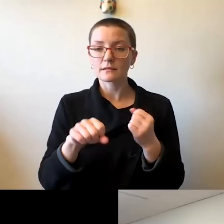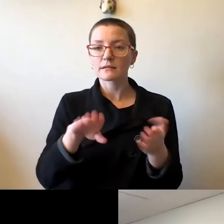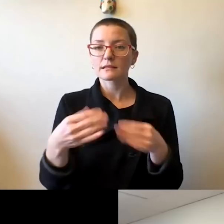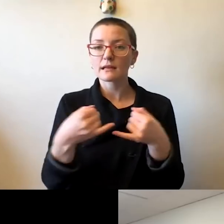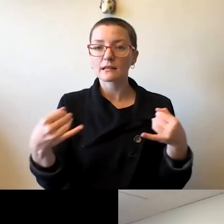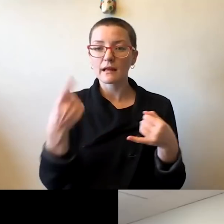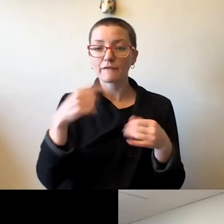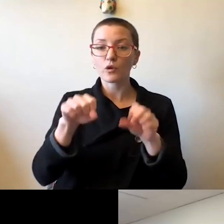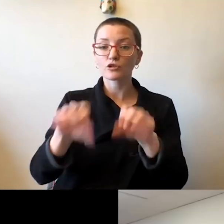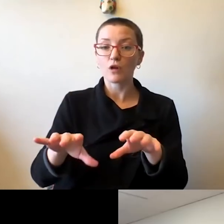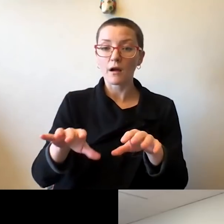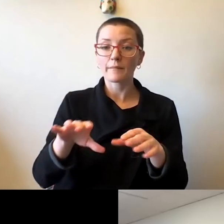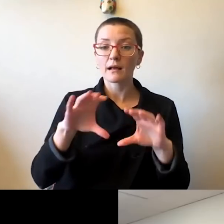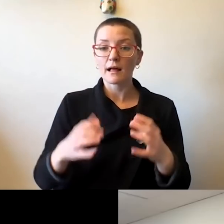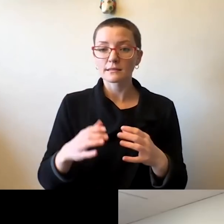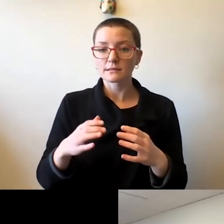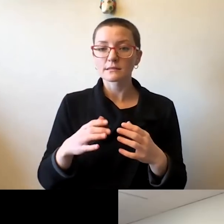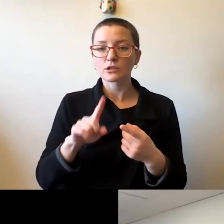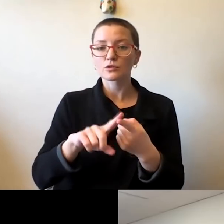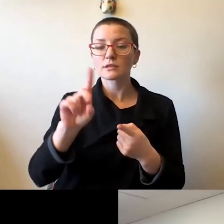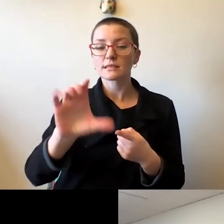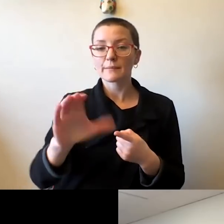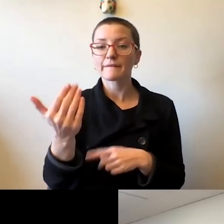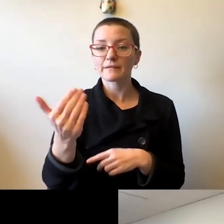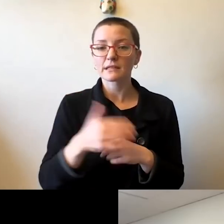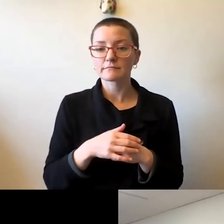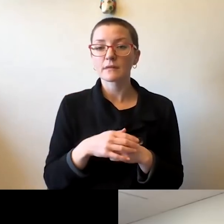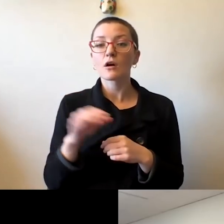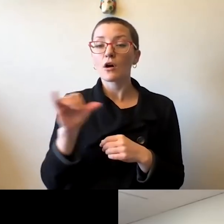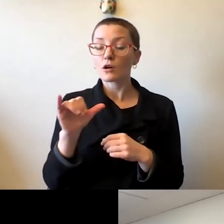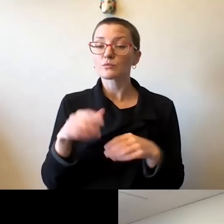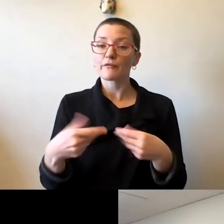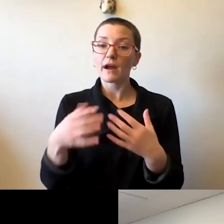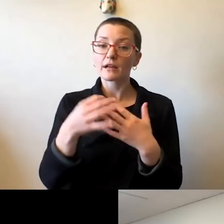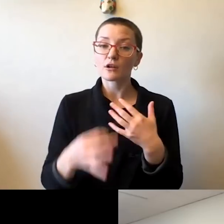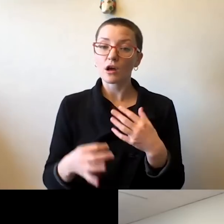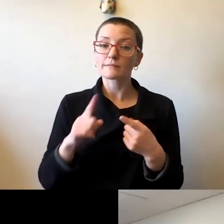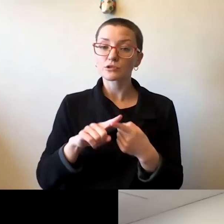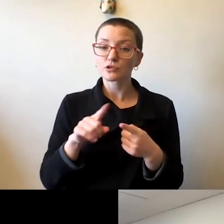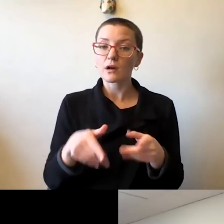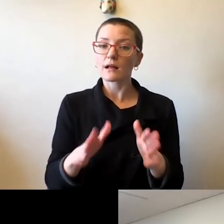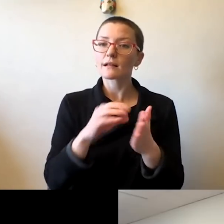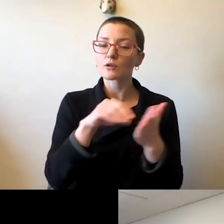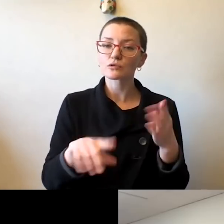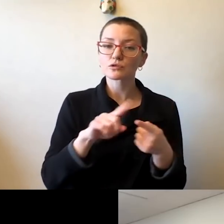And also an option for students to convert a failing grade to a form that does not factor into their grade point average.